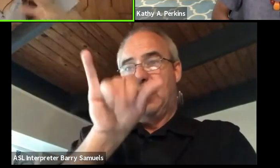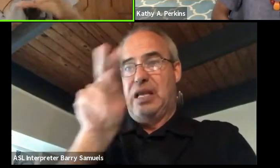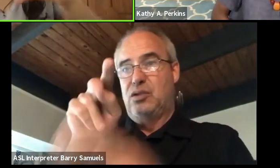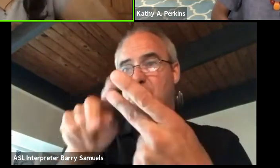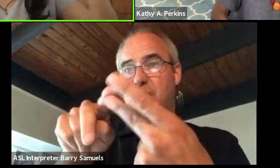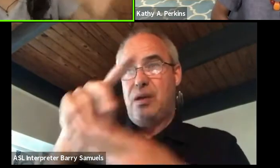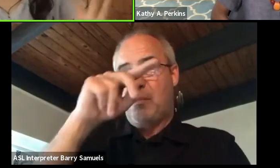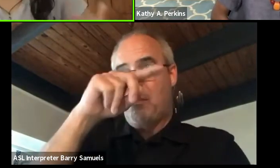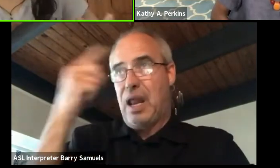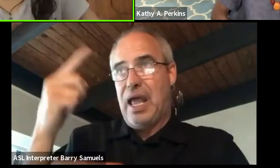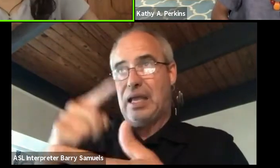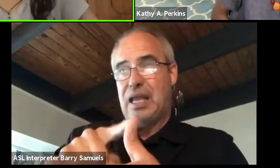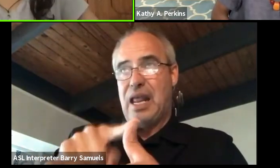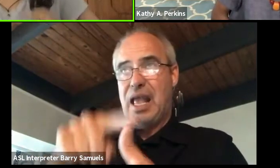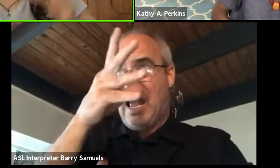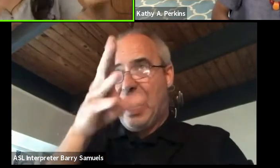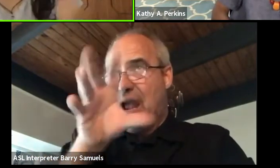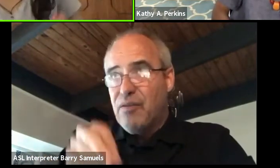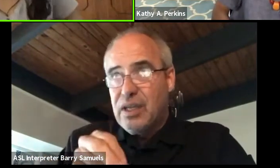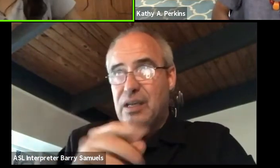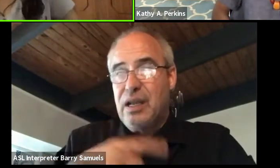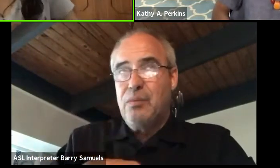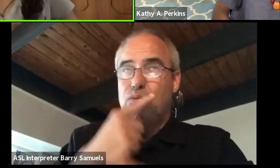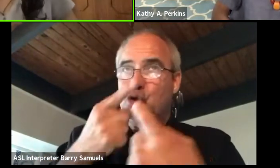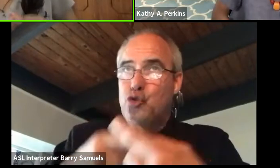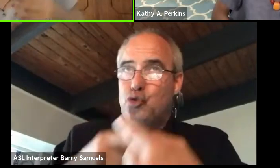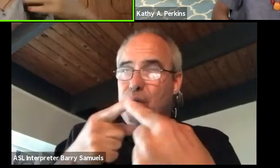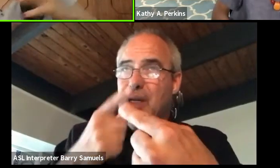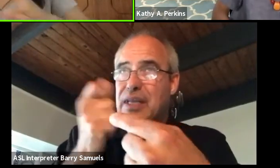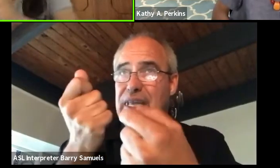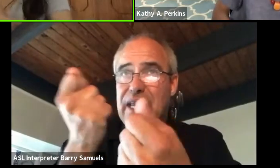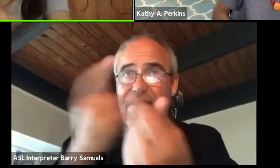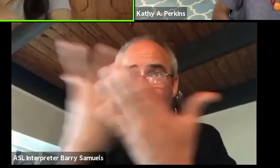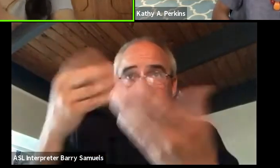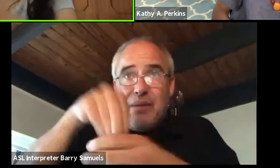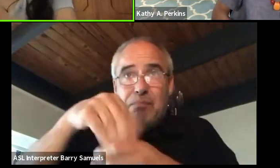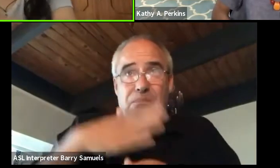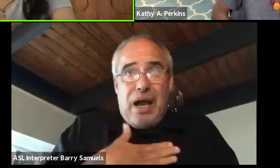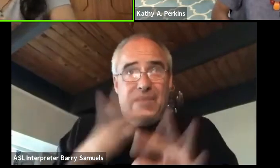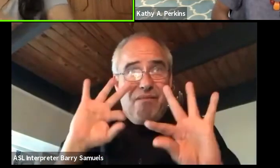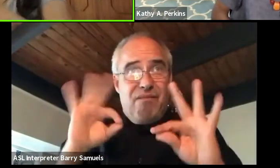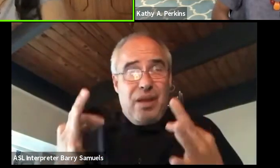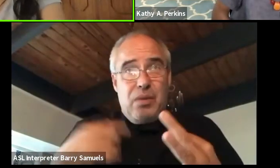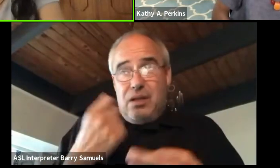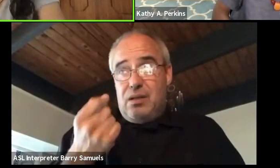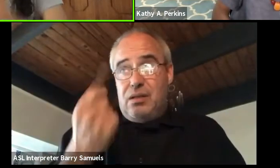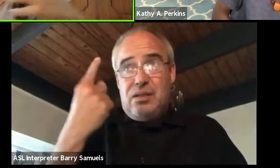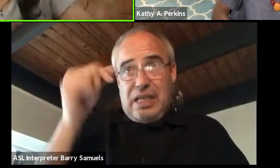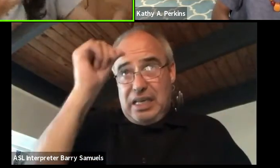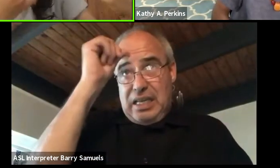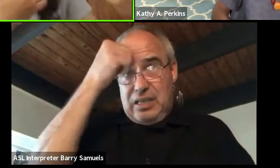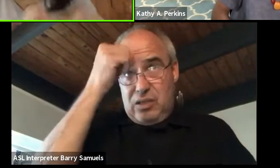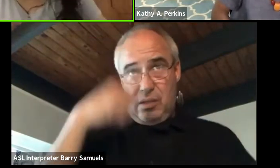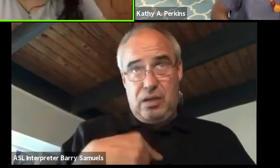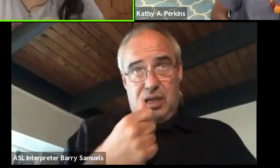Like, where do you fit in, right? And there's a little bit of everything because the way we understand Asian, and it's to understand East Asian, which is not me